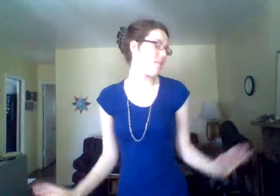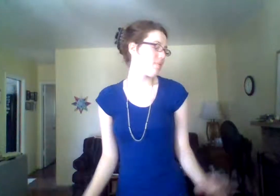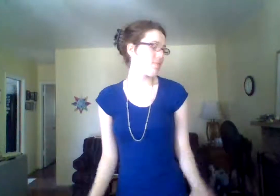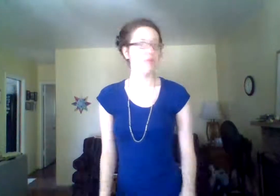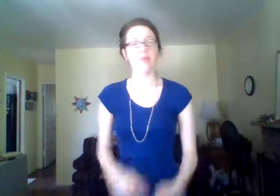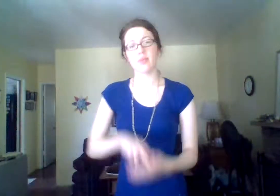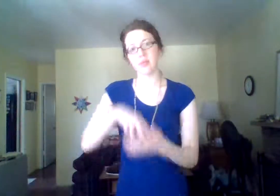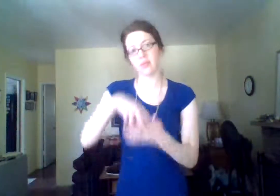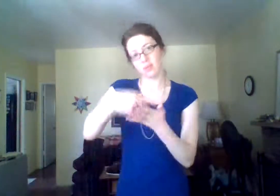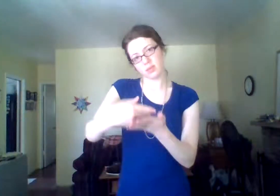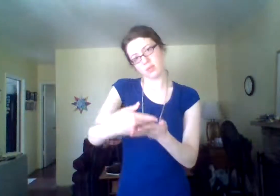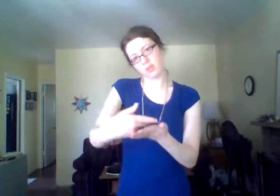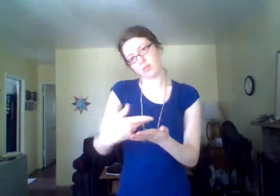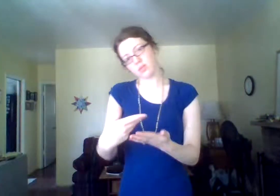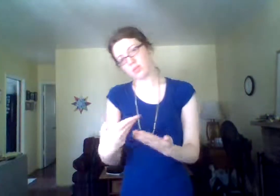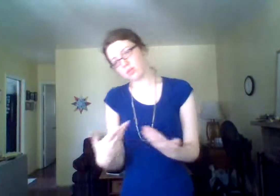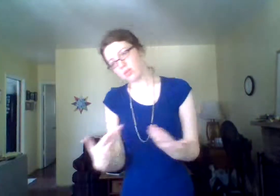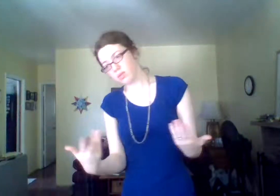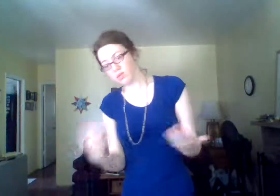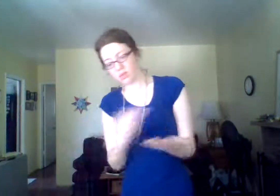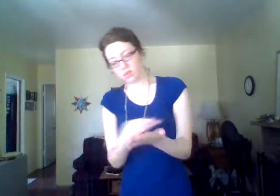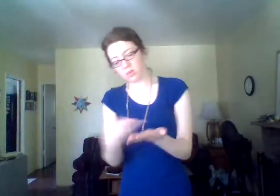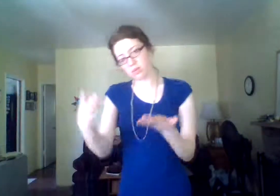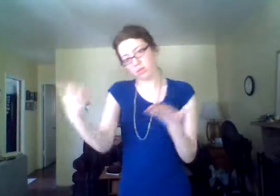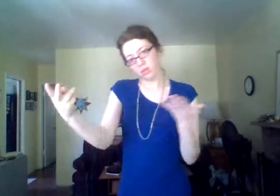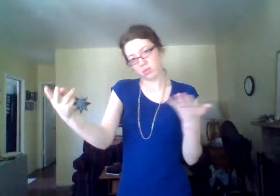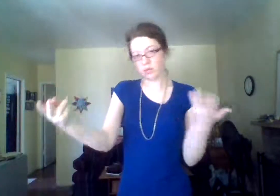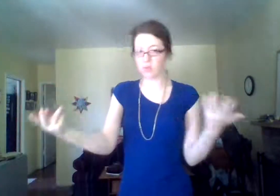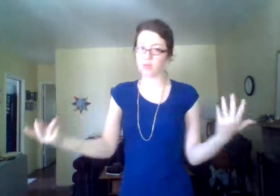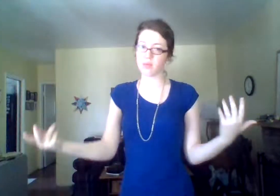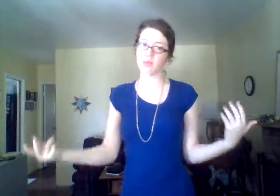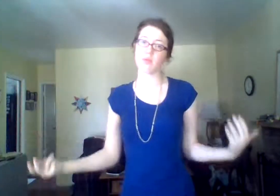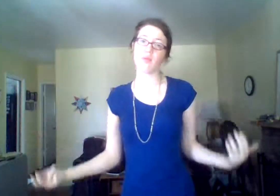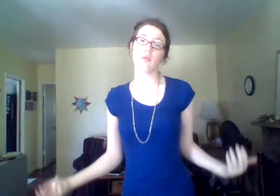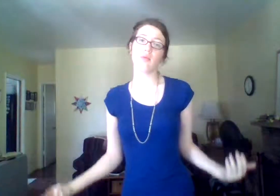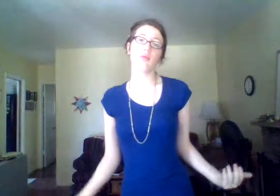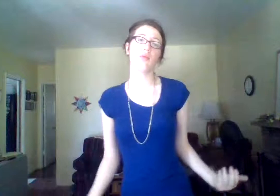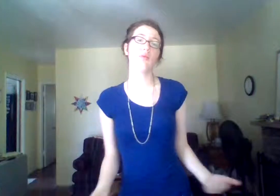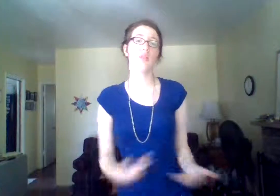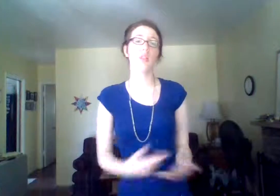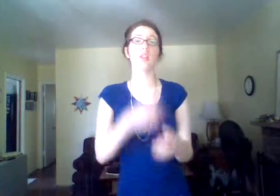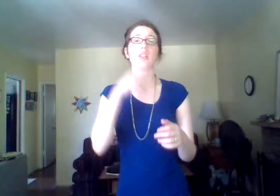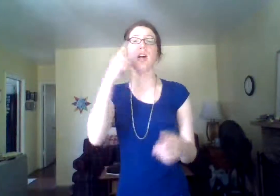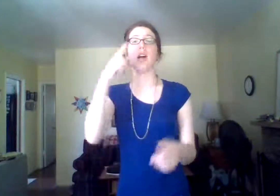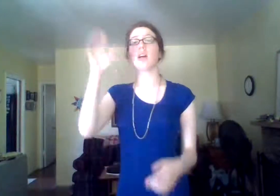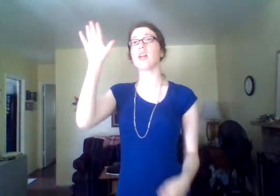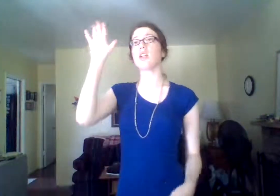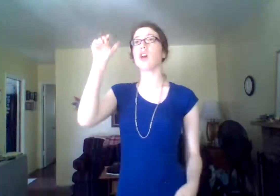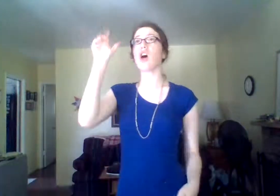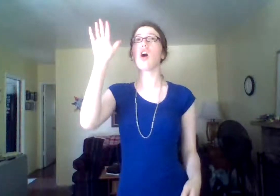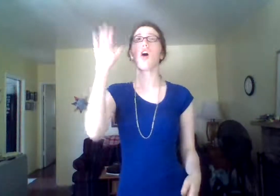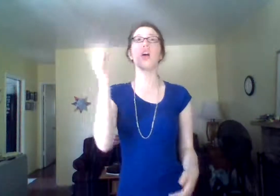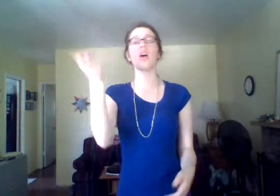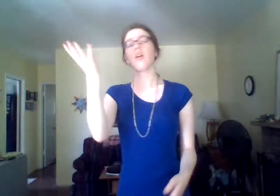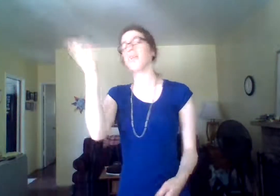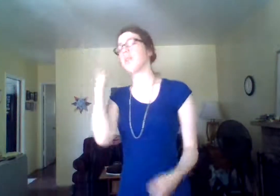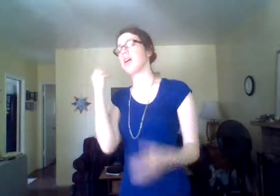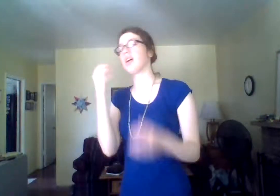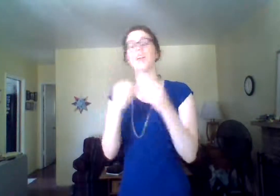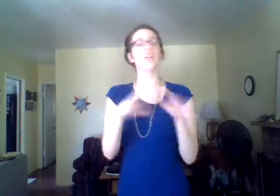FALL DOWN. FAIL. SAY GOODBYE GOODBYE, BEEN LOST,